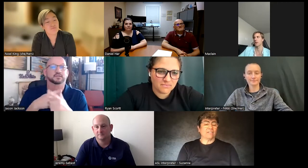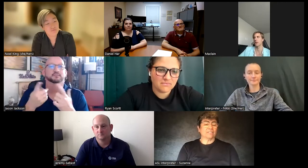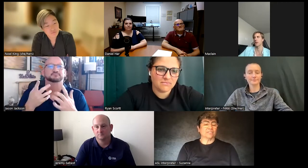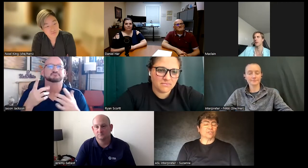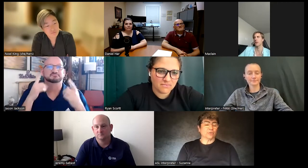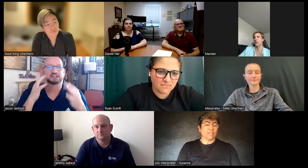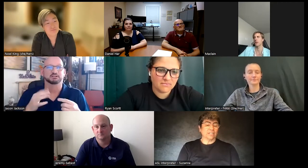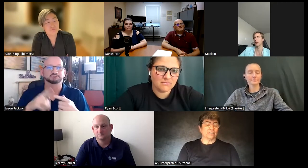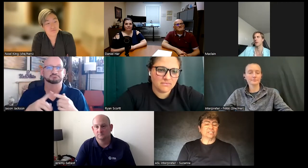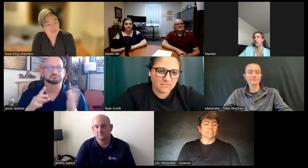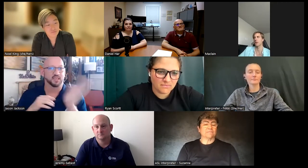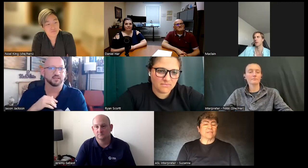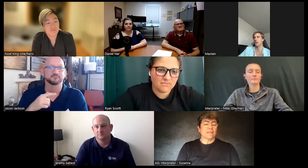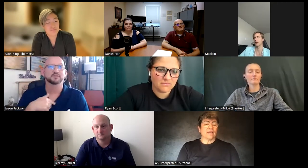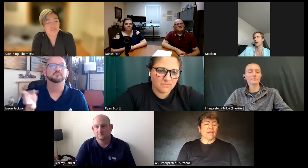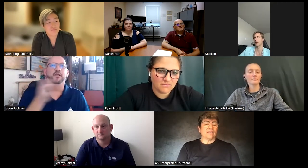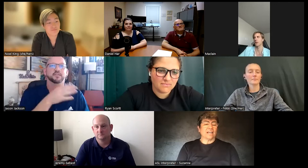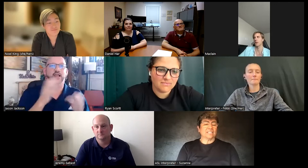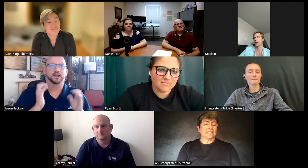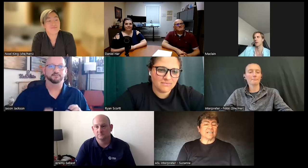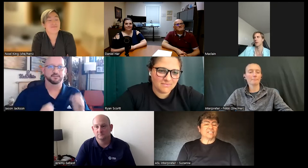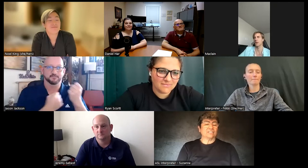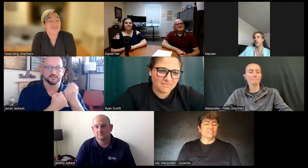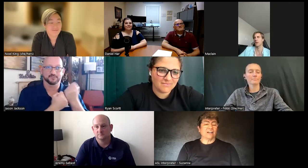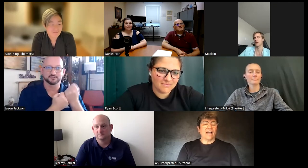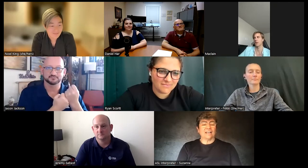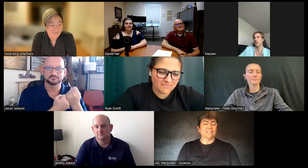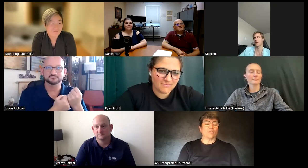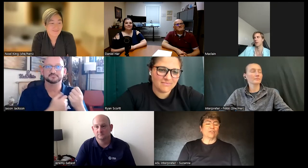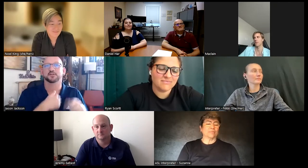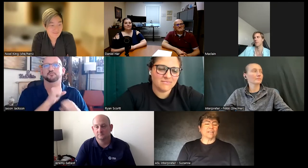an office for three years and then I decided to go for something